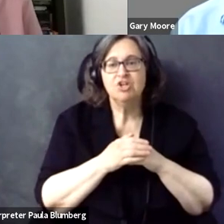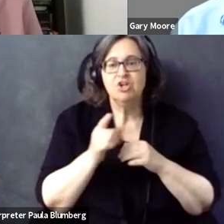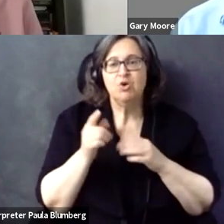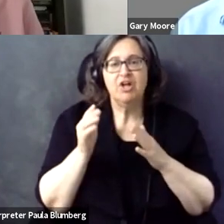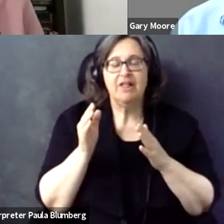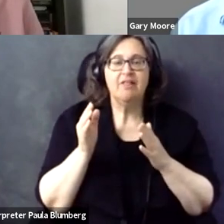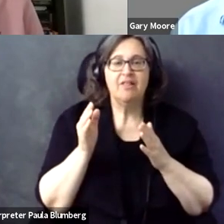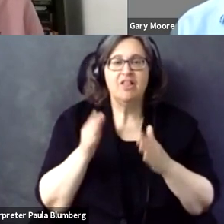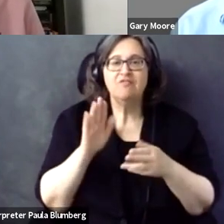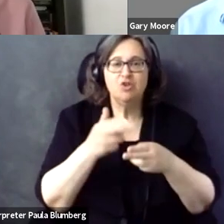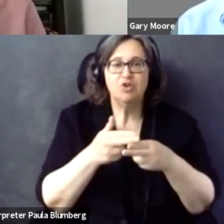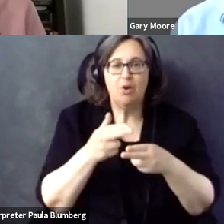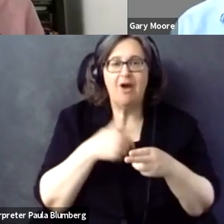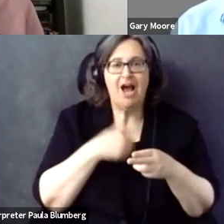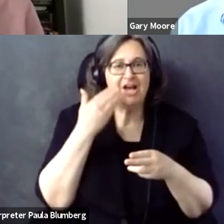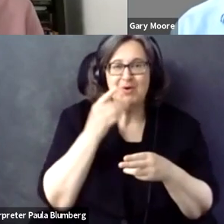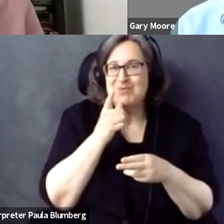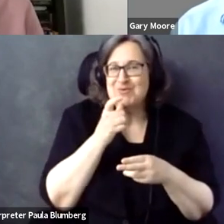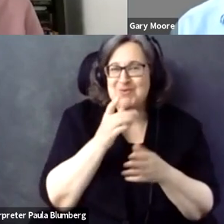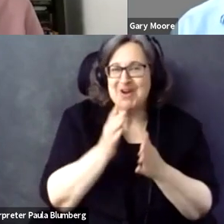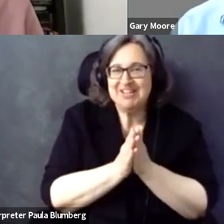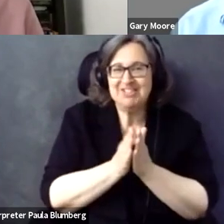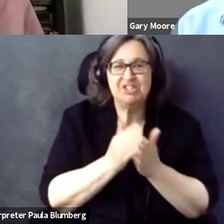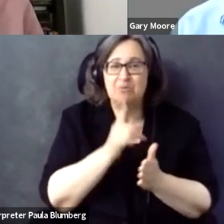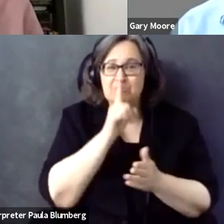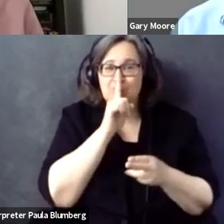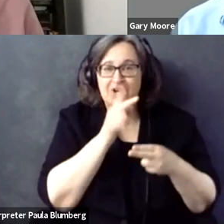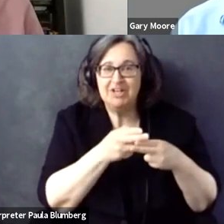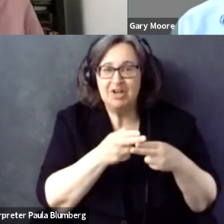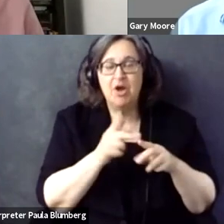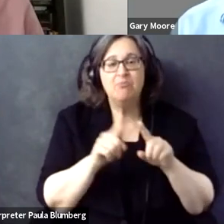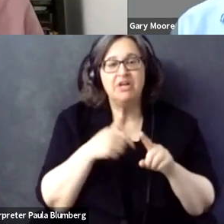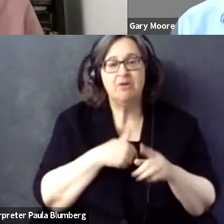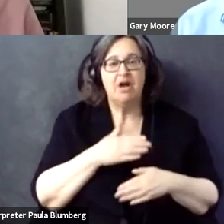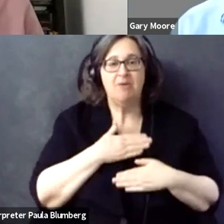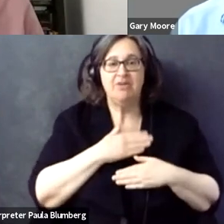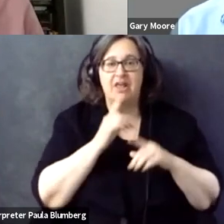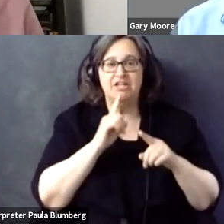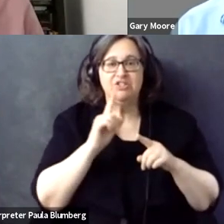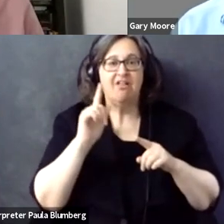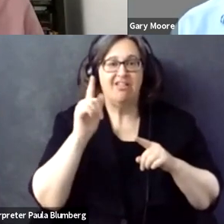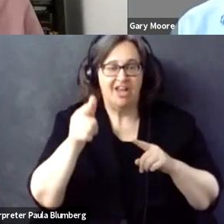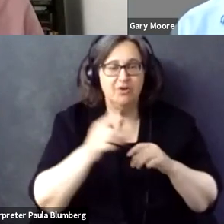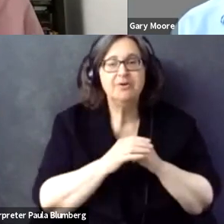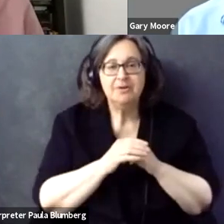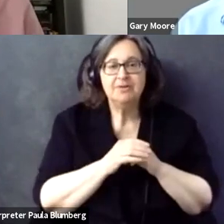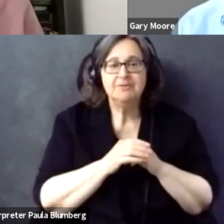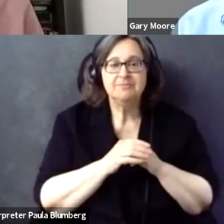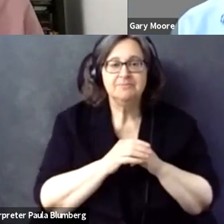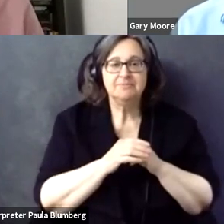related questions. I will make sure to answer to the ones that I can where you have left your name so I know who it is. Some are anonymous.